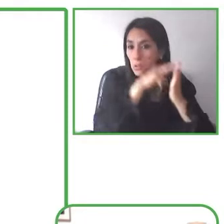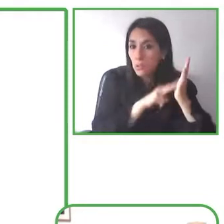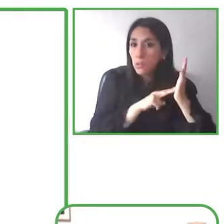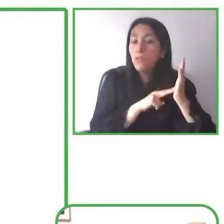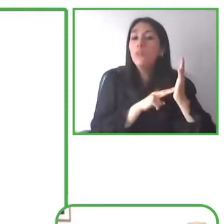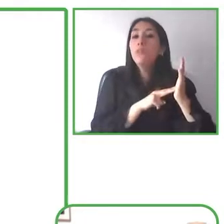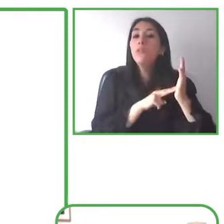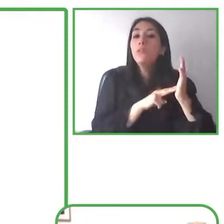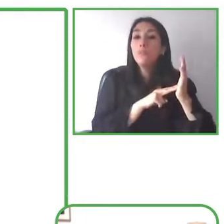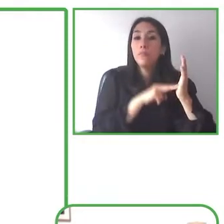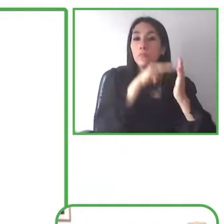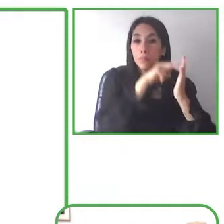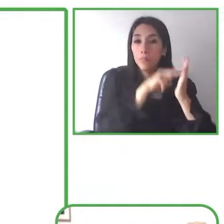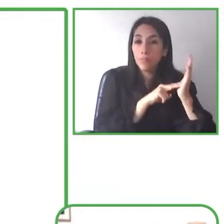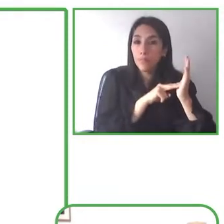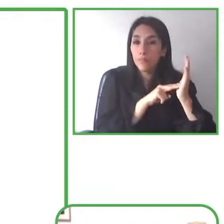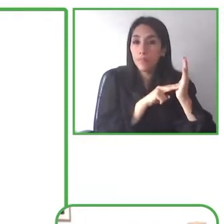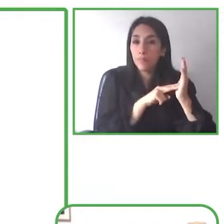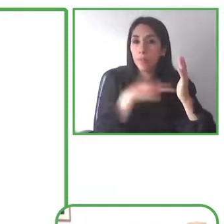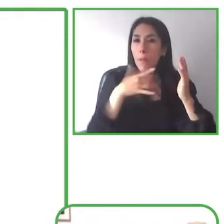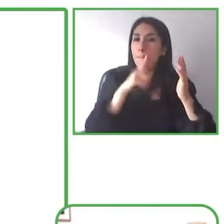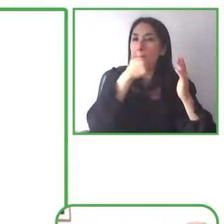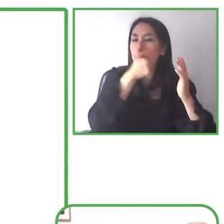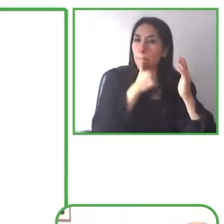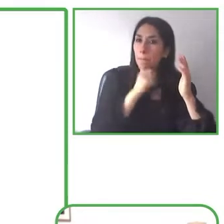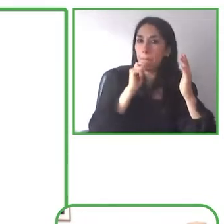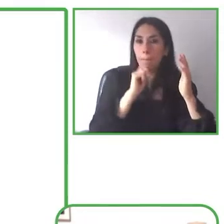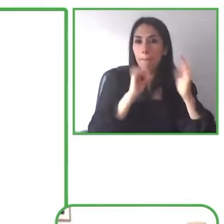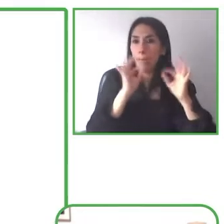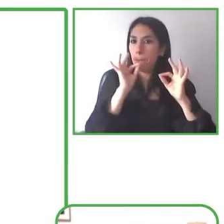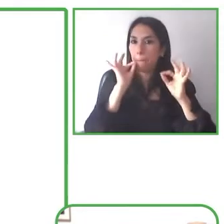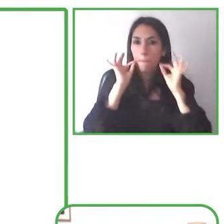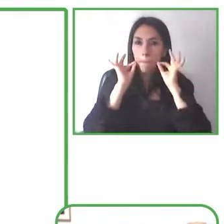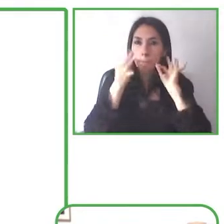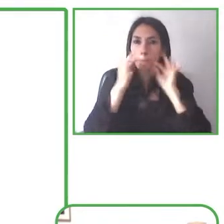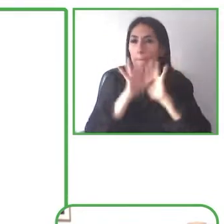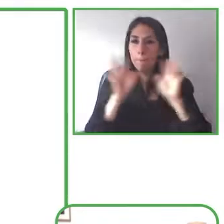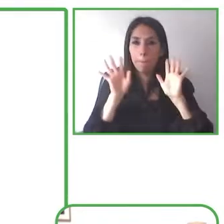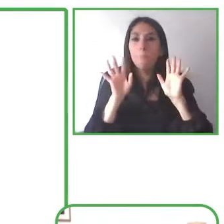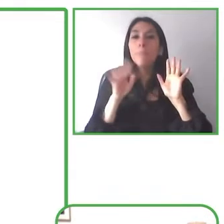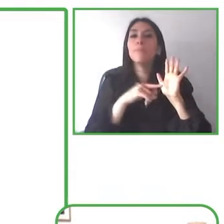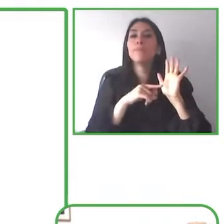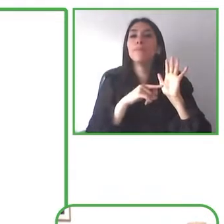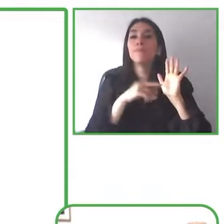Lookout version 2.4 which is pretty recently released we also released the ability to have